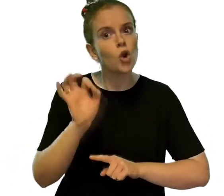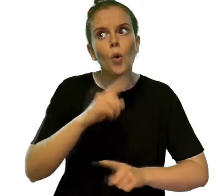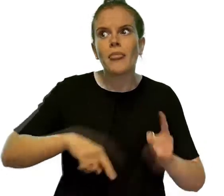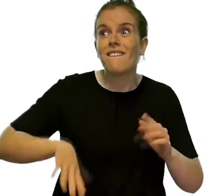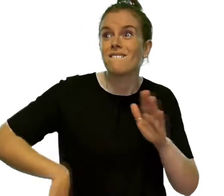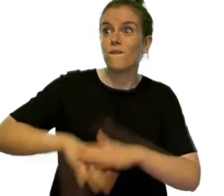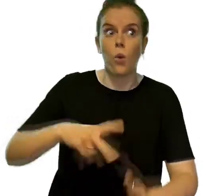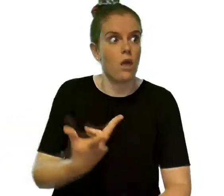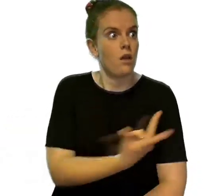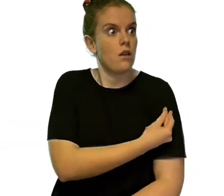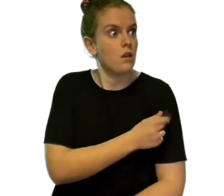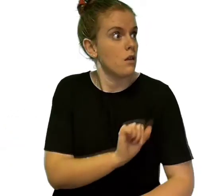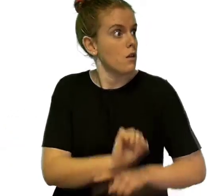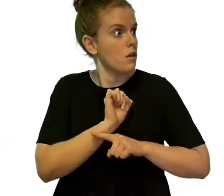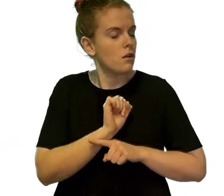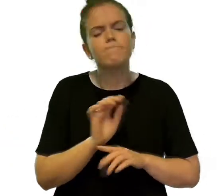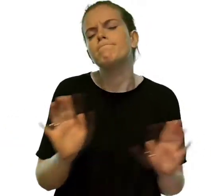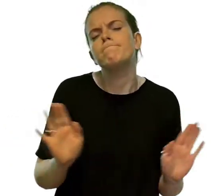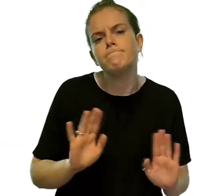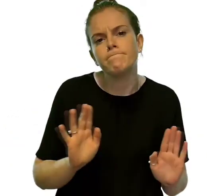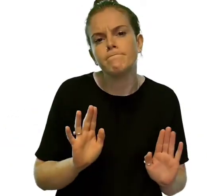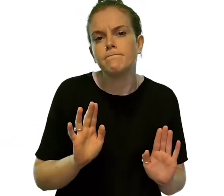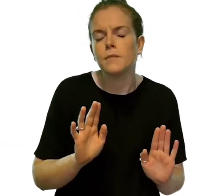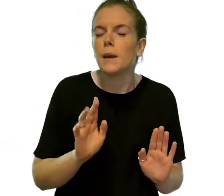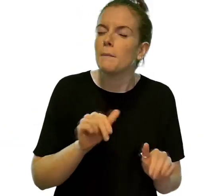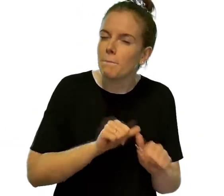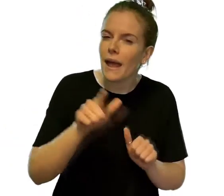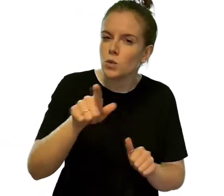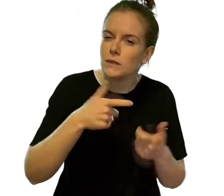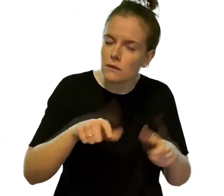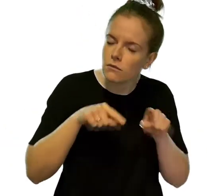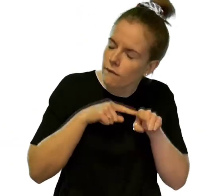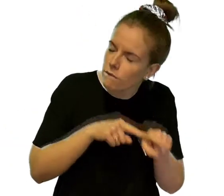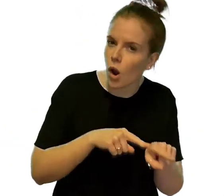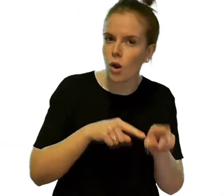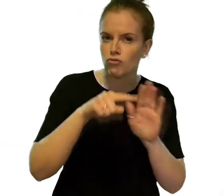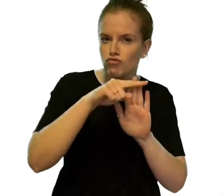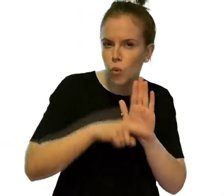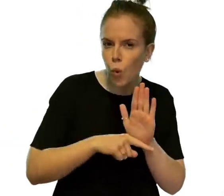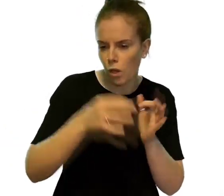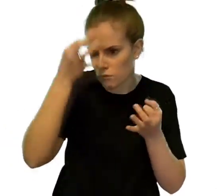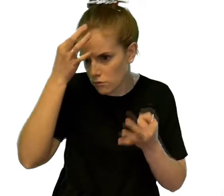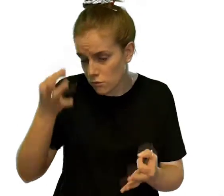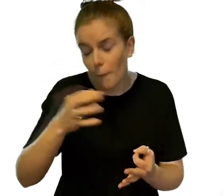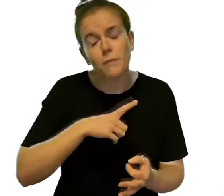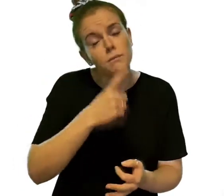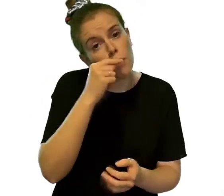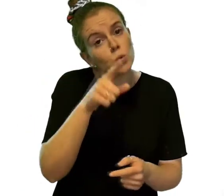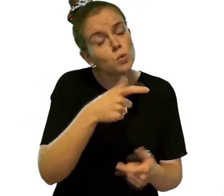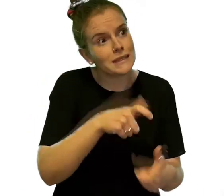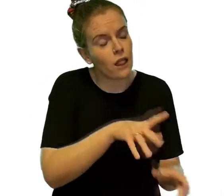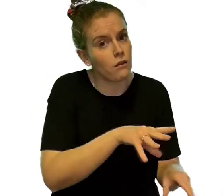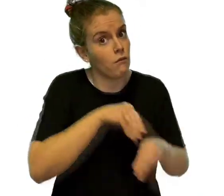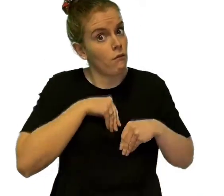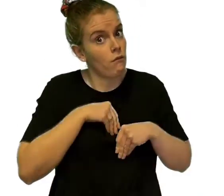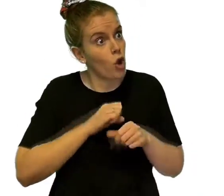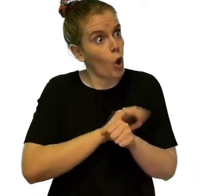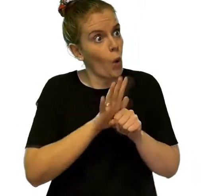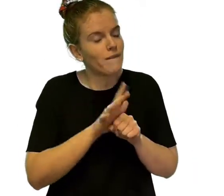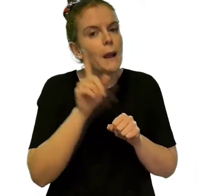Still take all the precautions you can as you can still catch Covid-19, but it should be less severe.